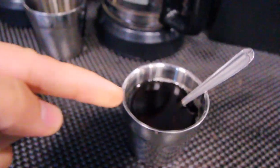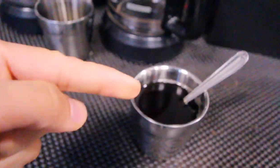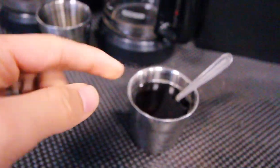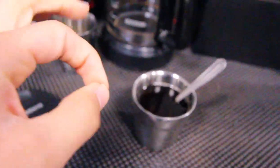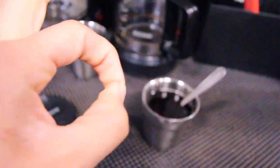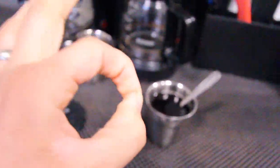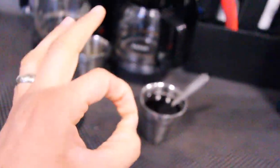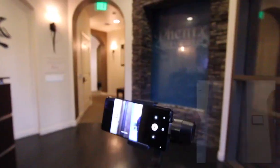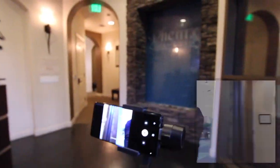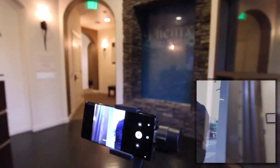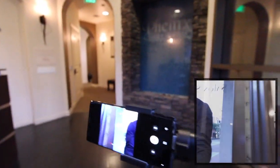It tastes good!